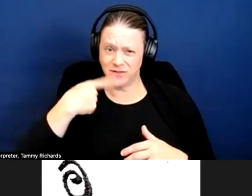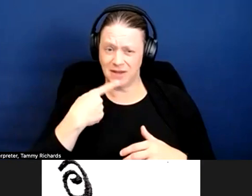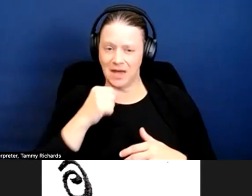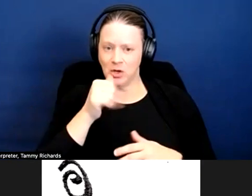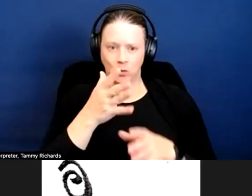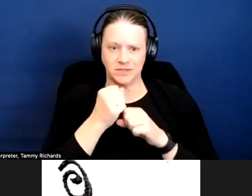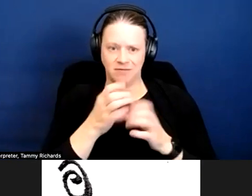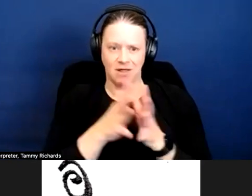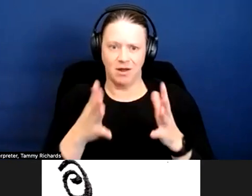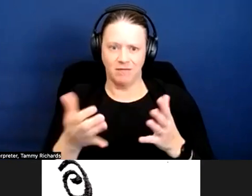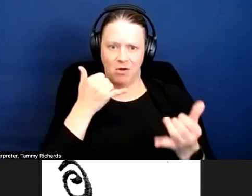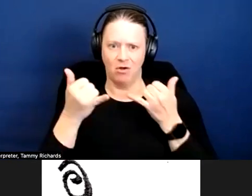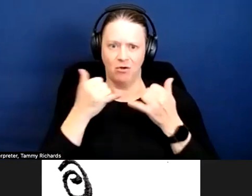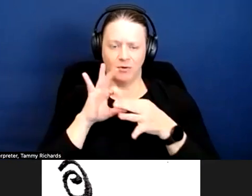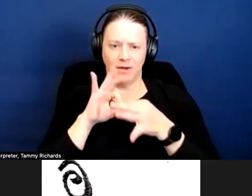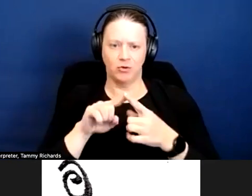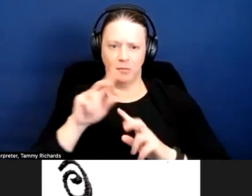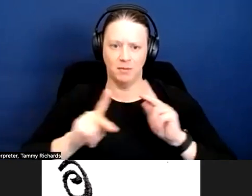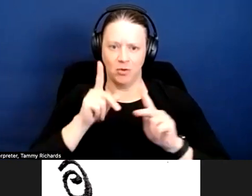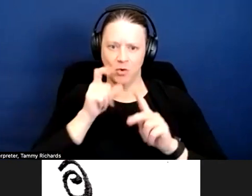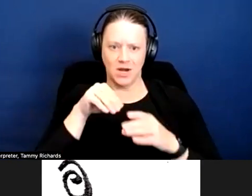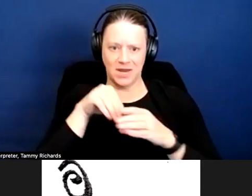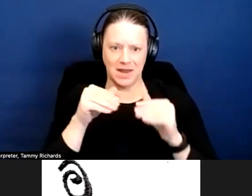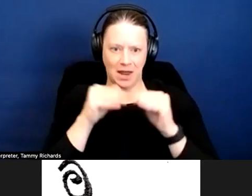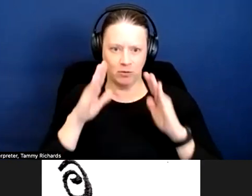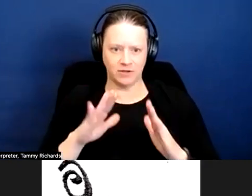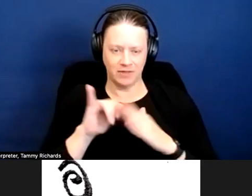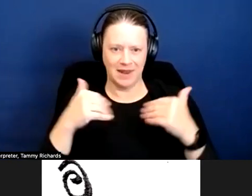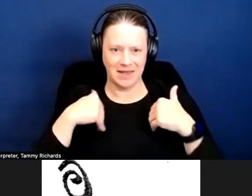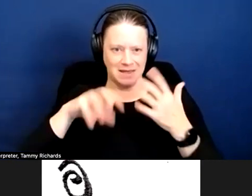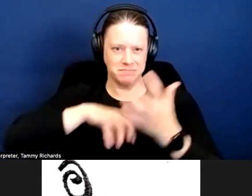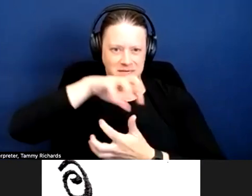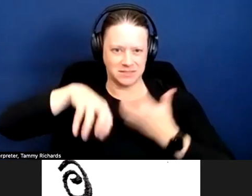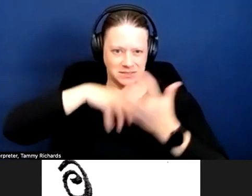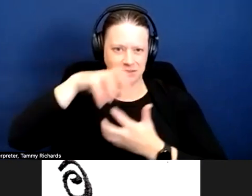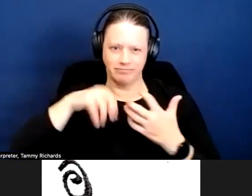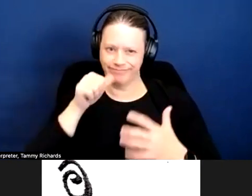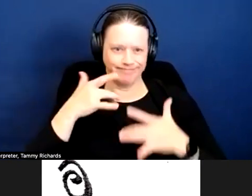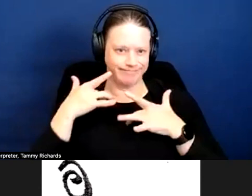of calls regarding people who are in housing that has such a mix, so I'm just telling you